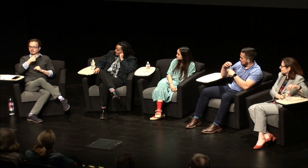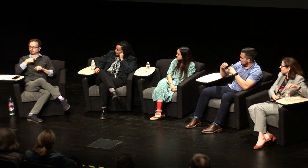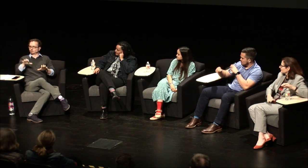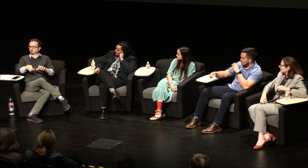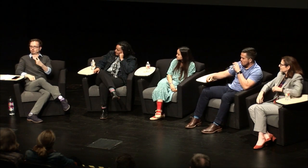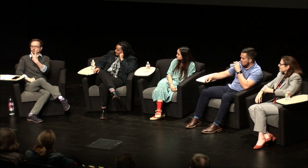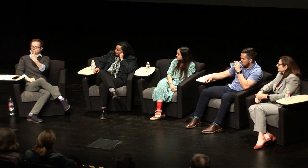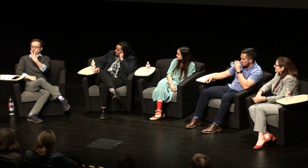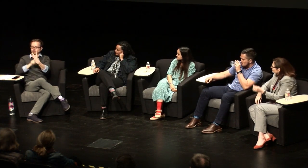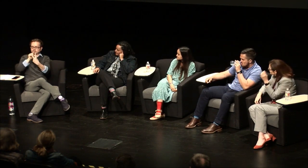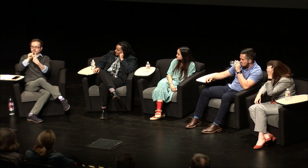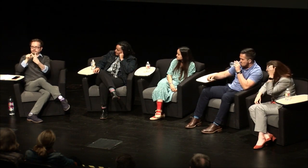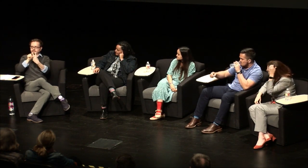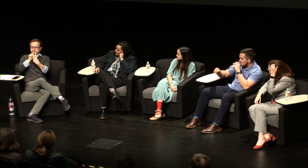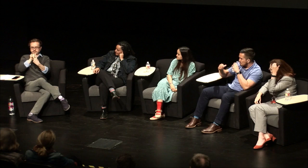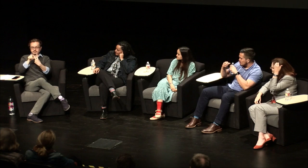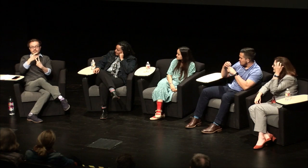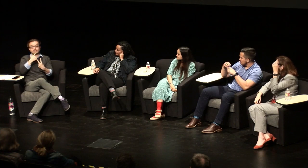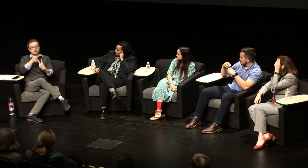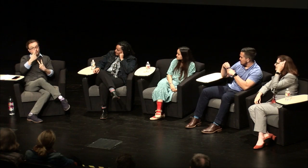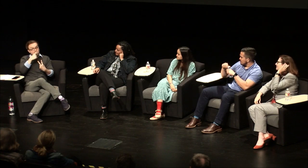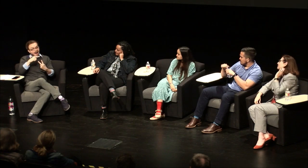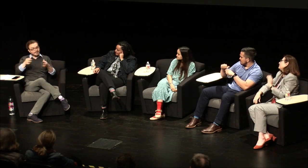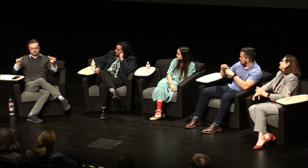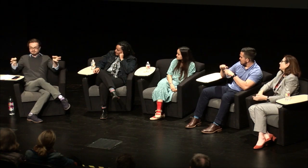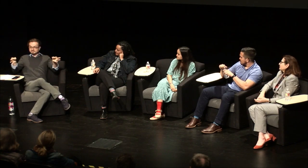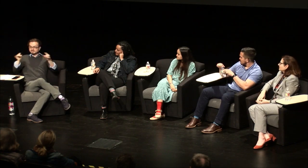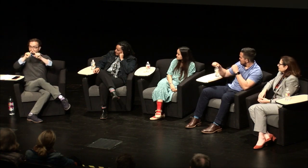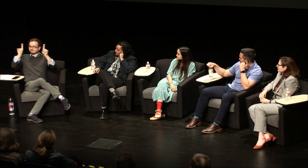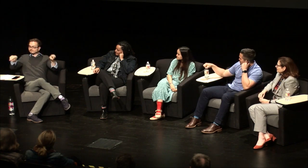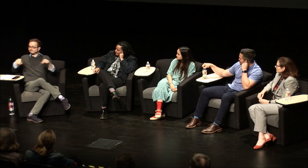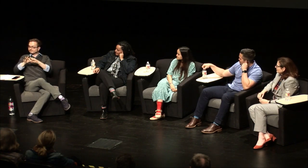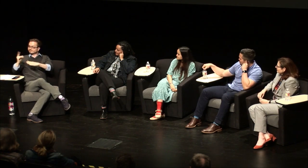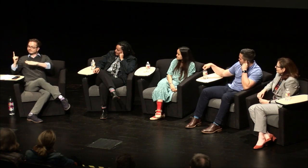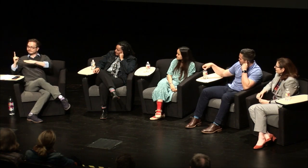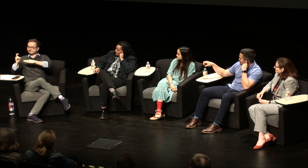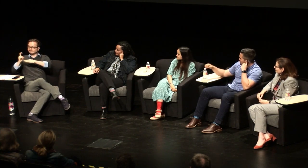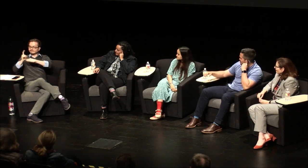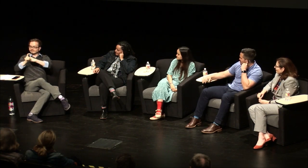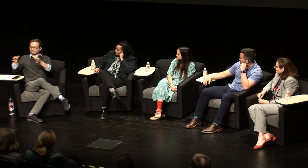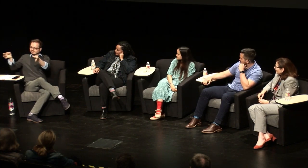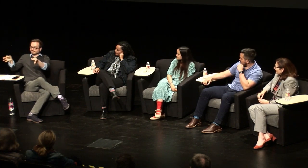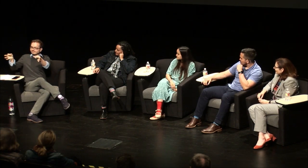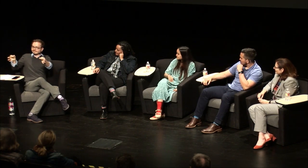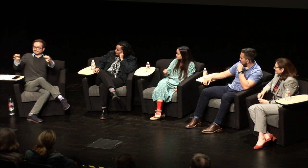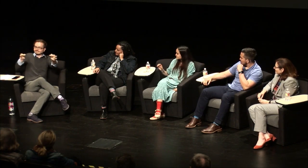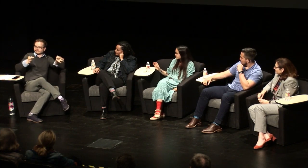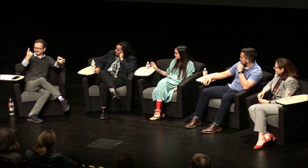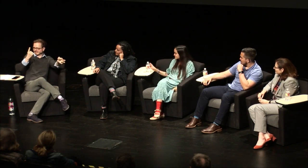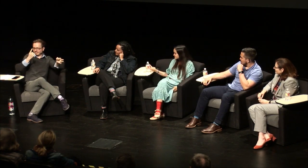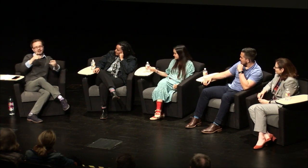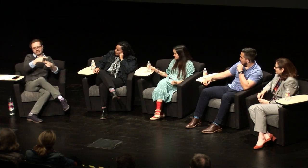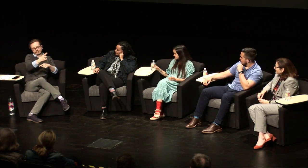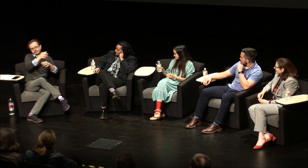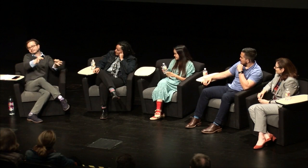this went down but they asked me to do two things they said that I would hold a